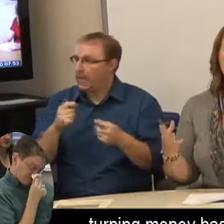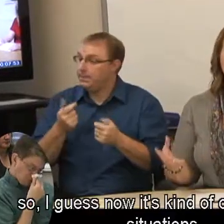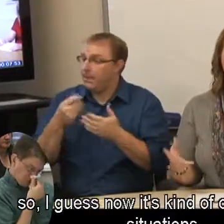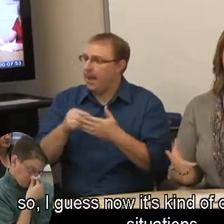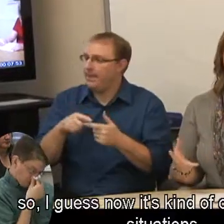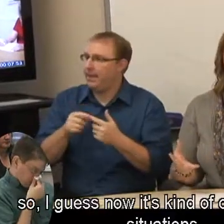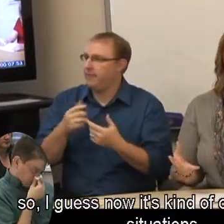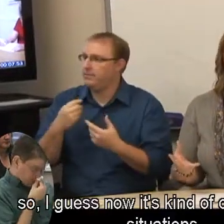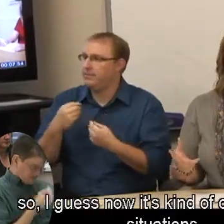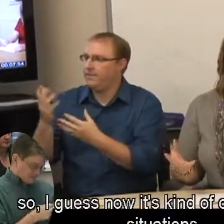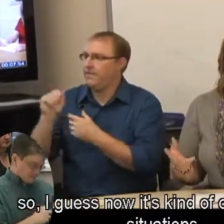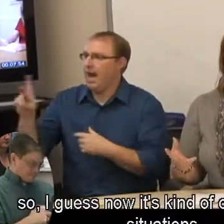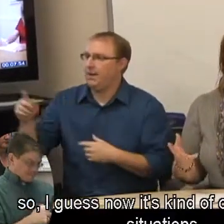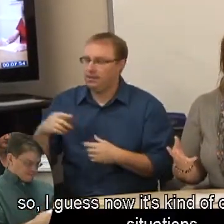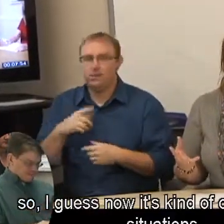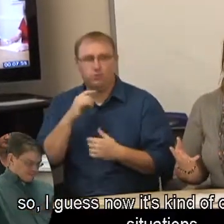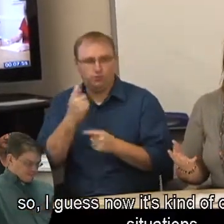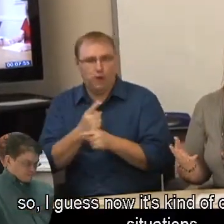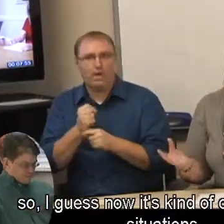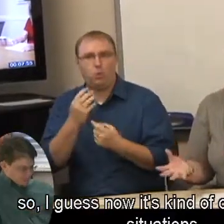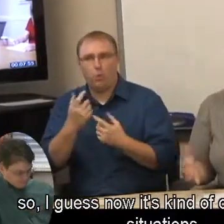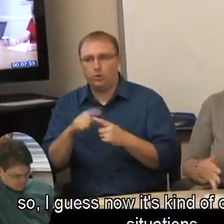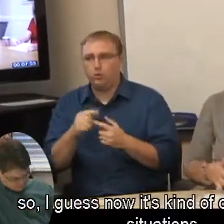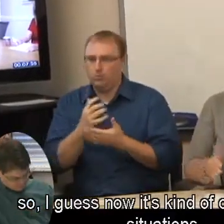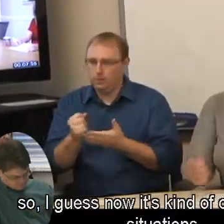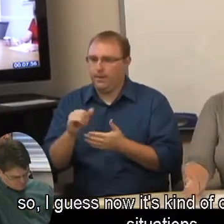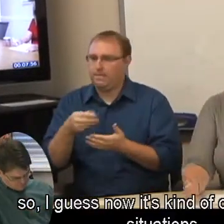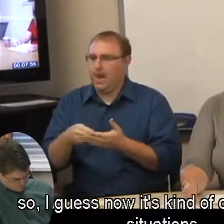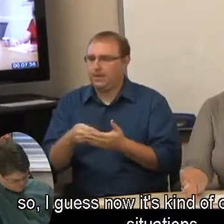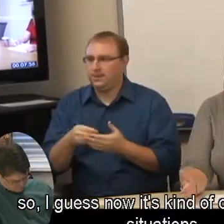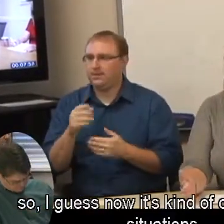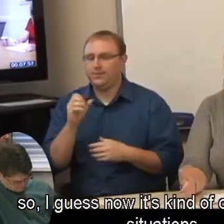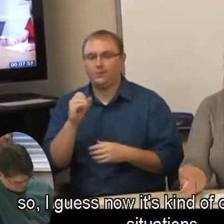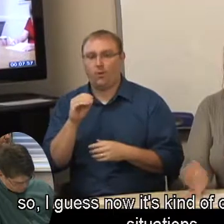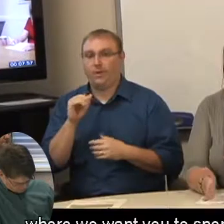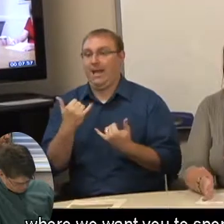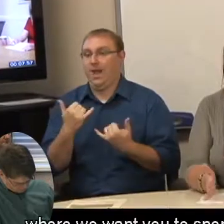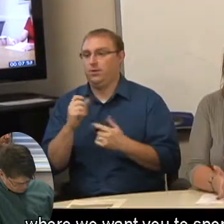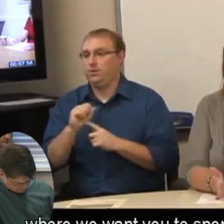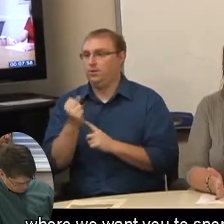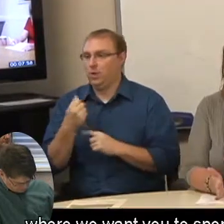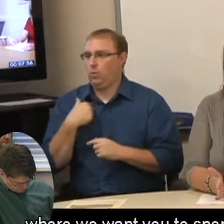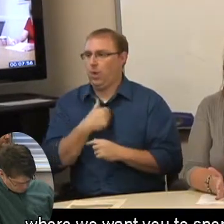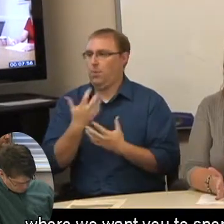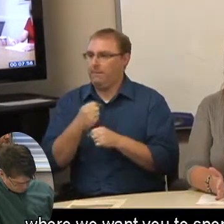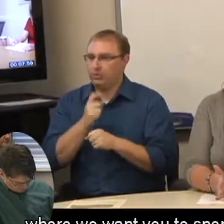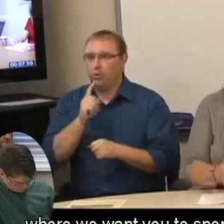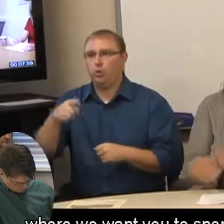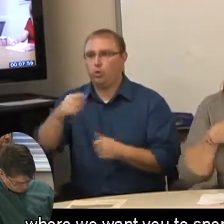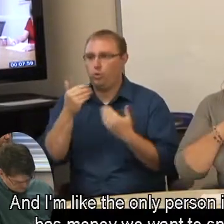so, I guess now it's kind of one of those situations where we want you to spend it, right?